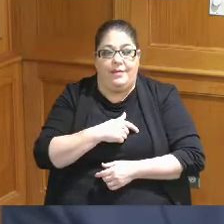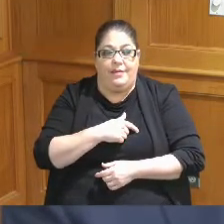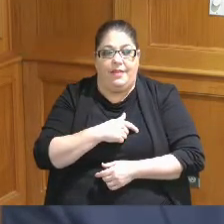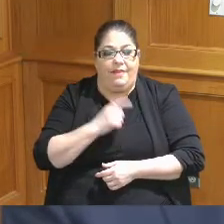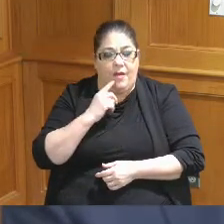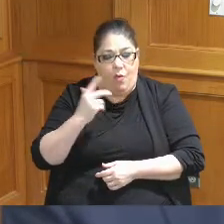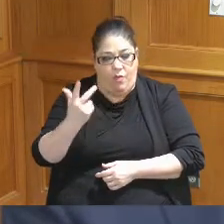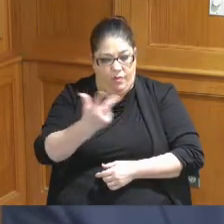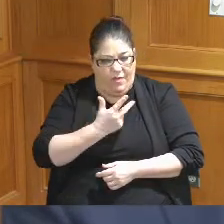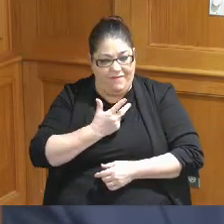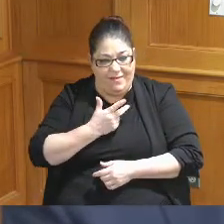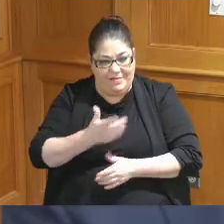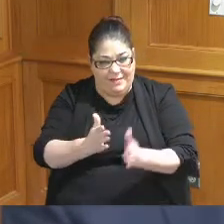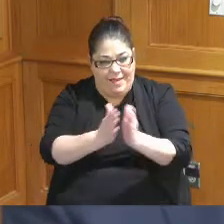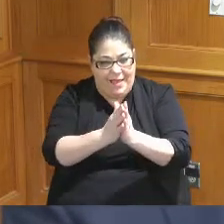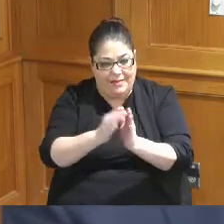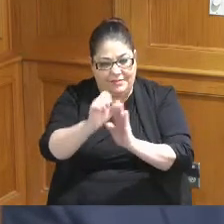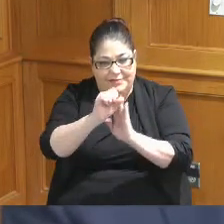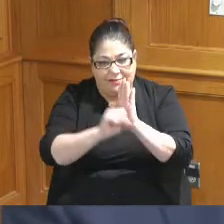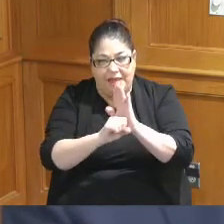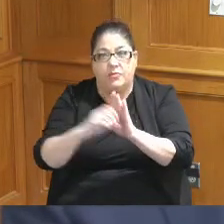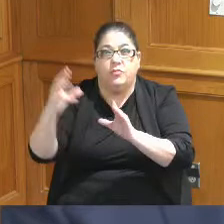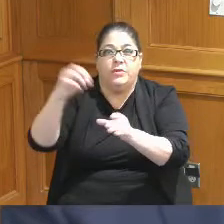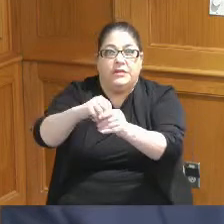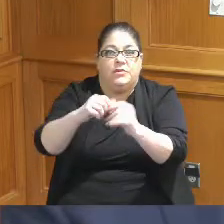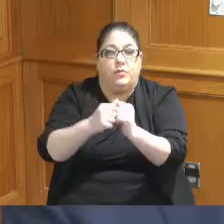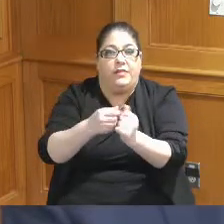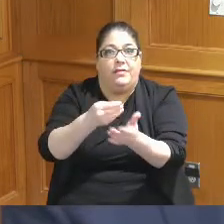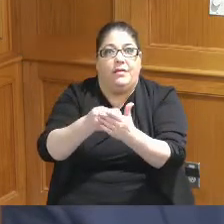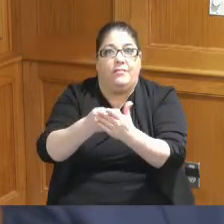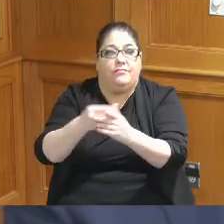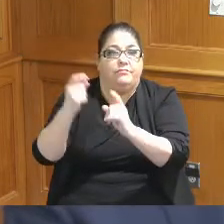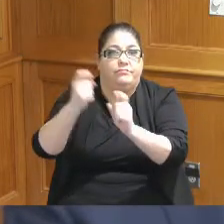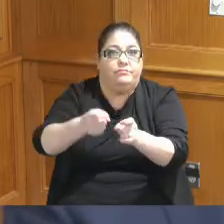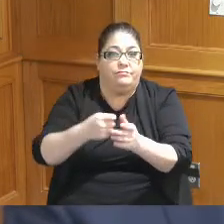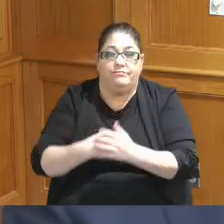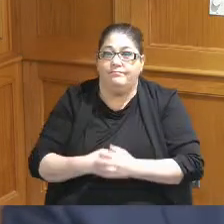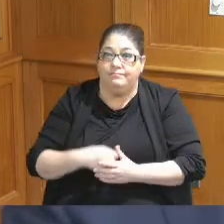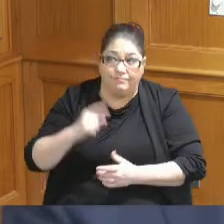of us have asked the state to participate in the financial stack and we have not yet heard back